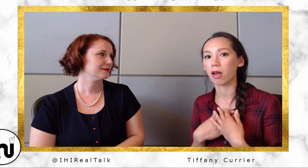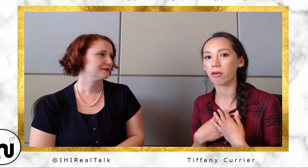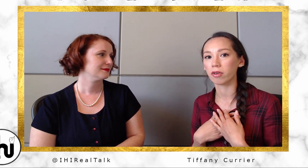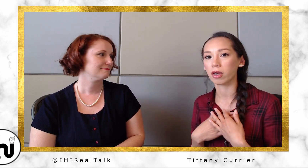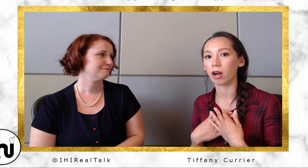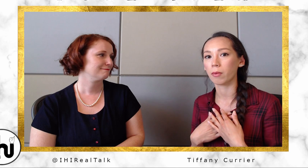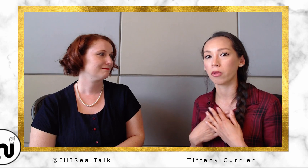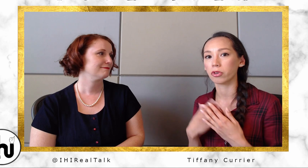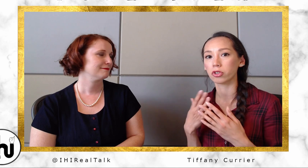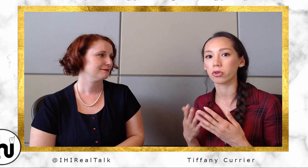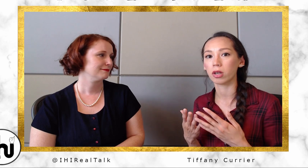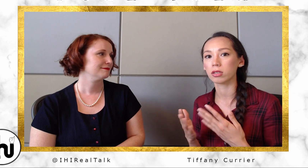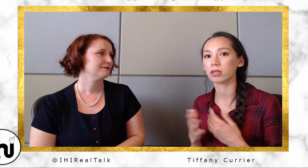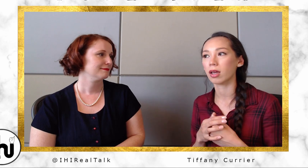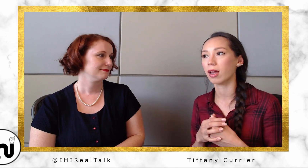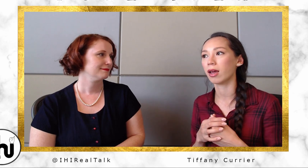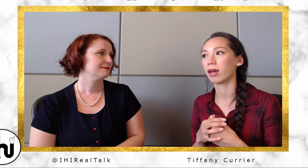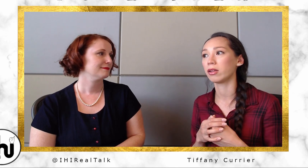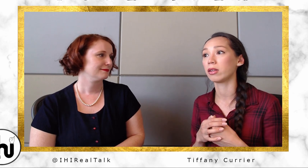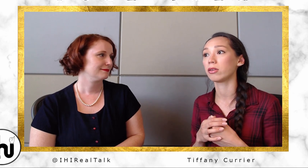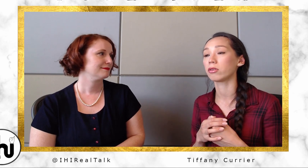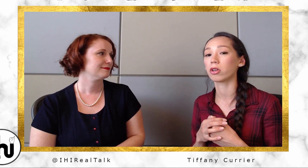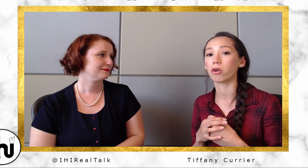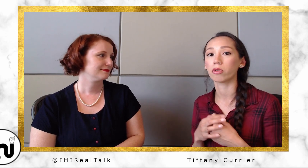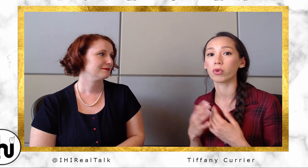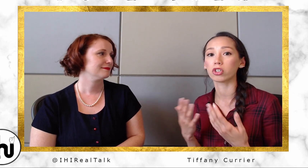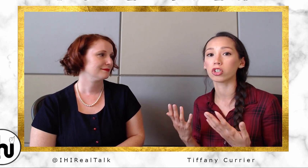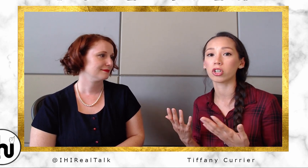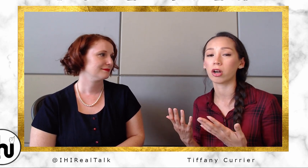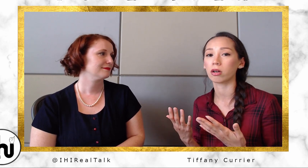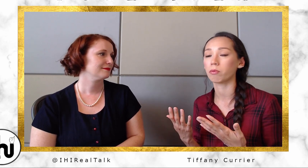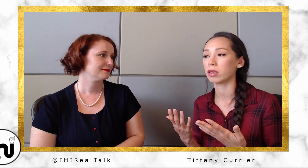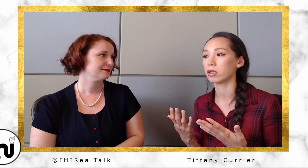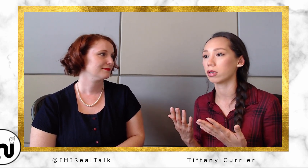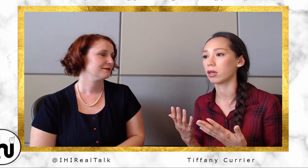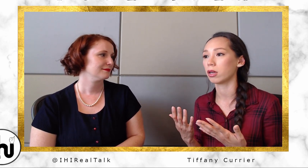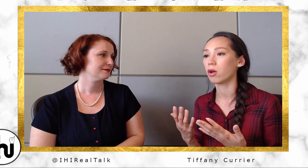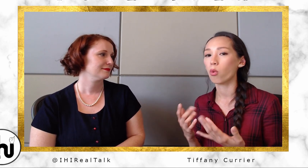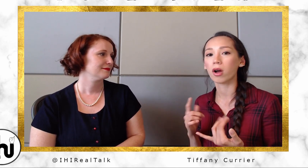and care about their students. And you know, we just shared basically what kind